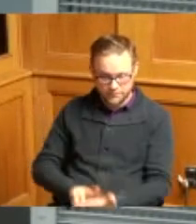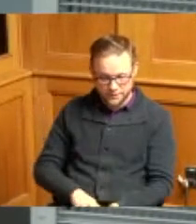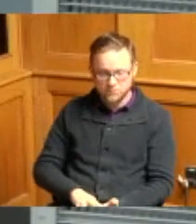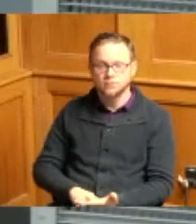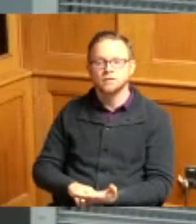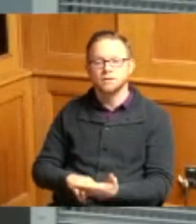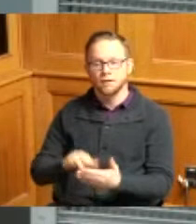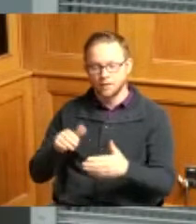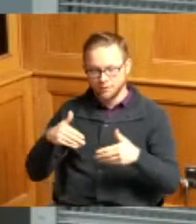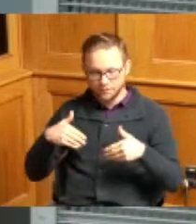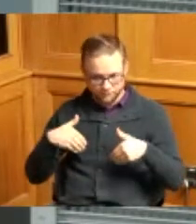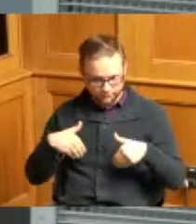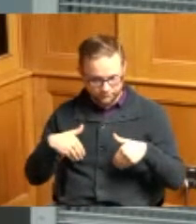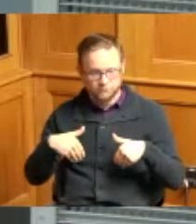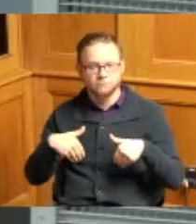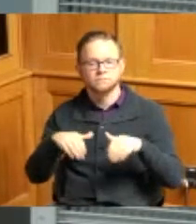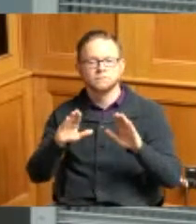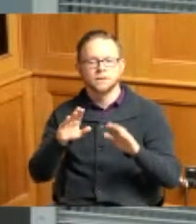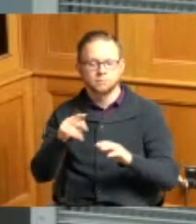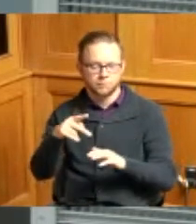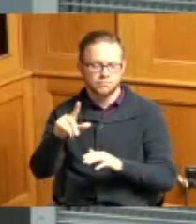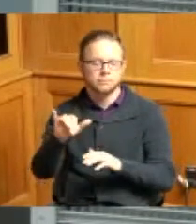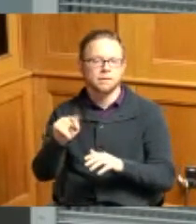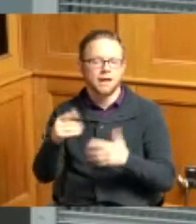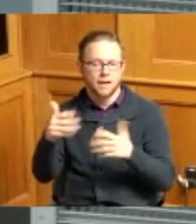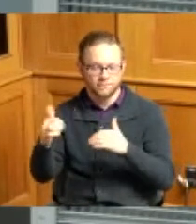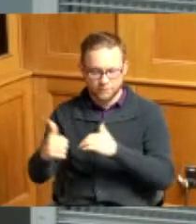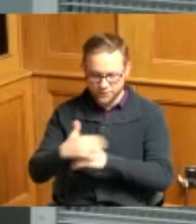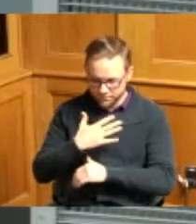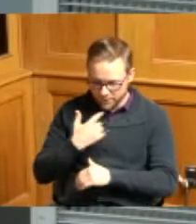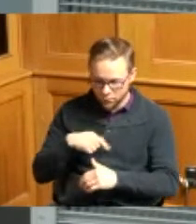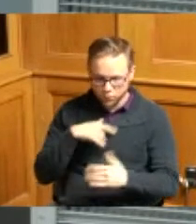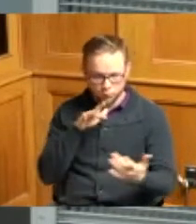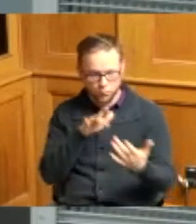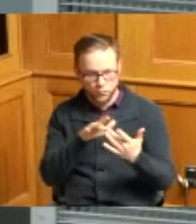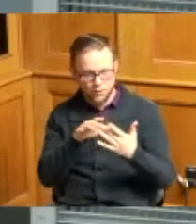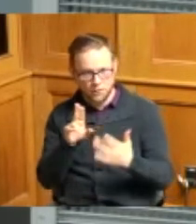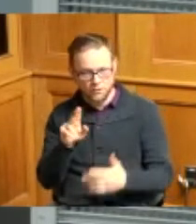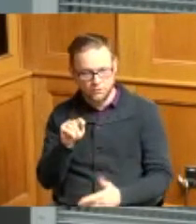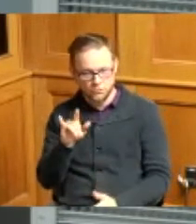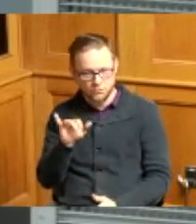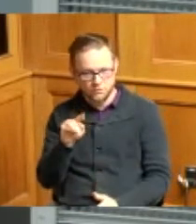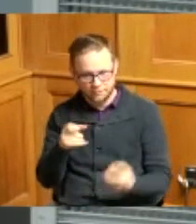was submitted we've contacted all utilities and we are submitting our report to you